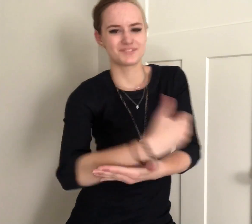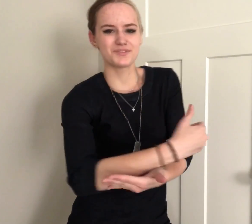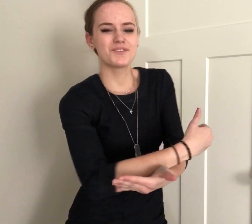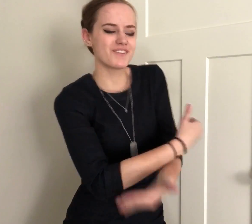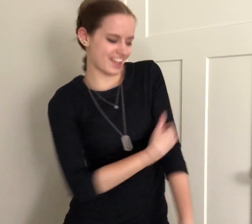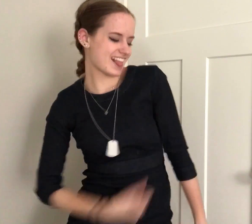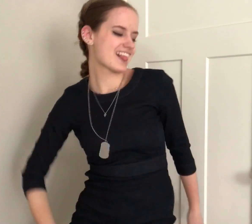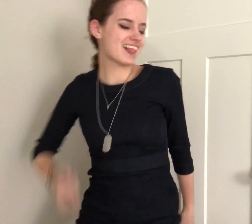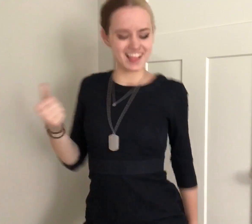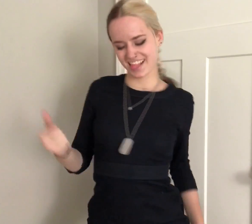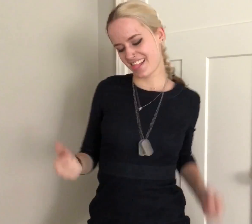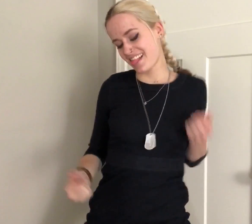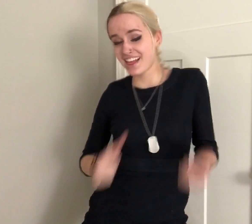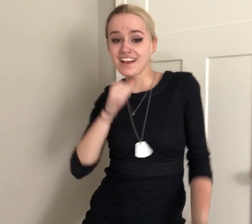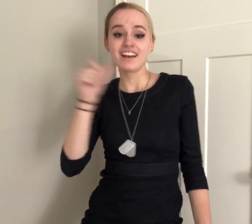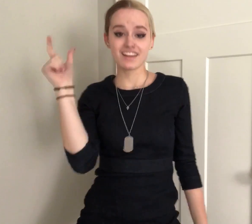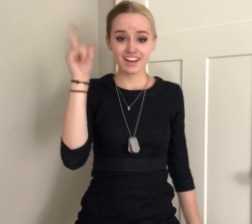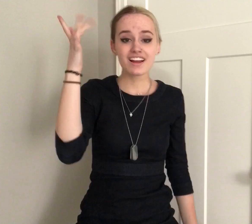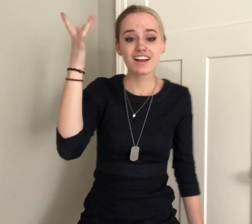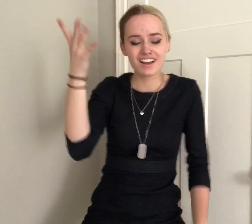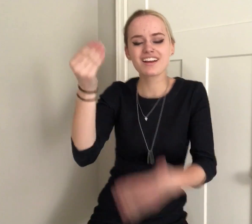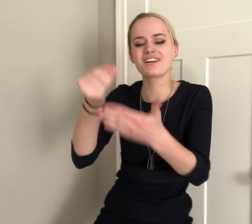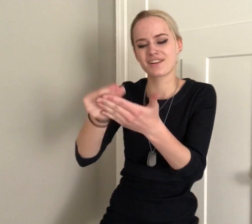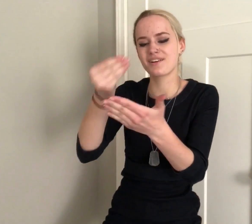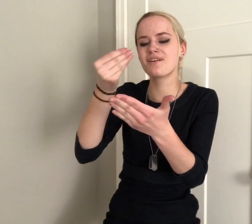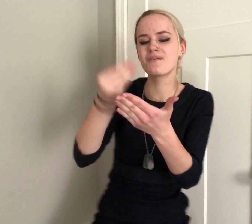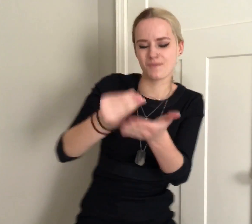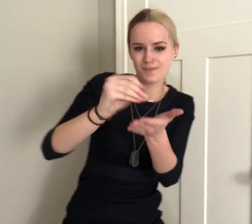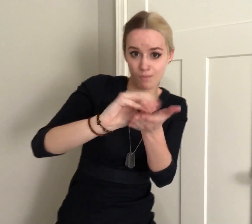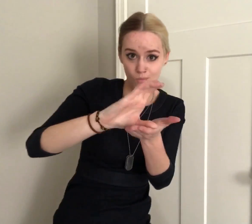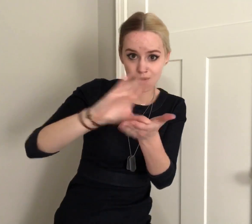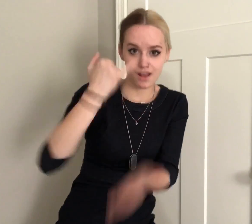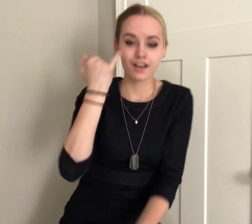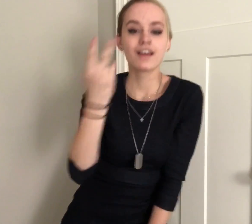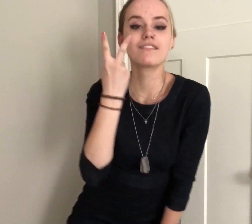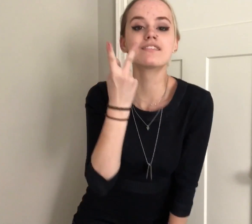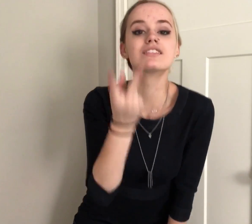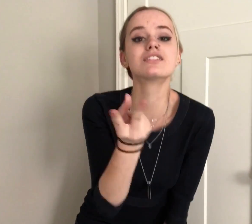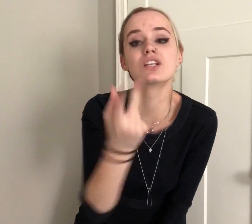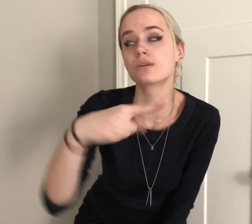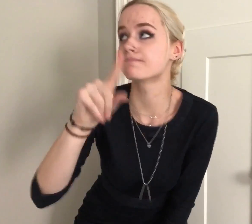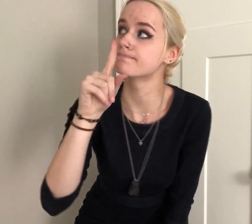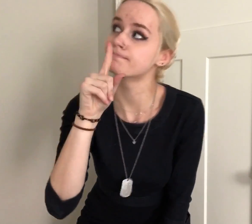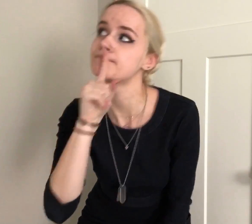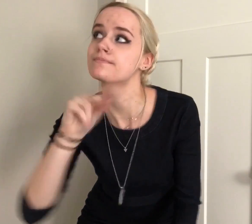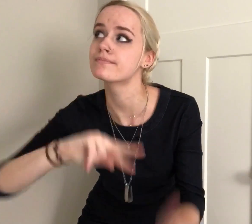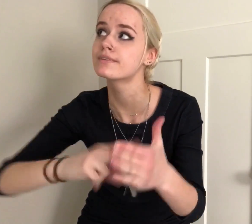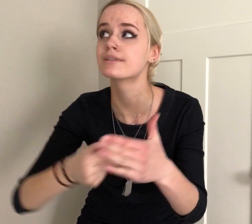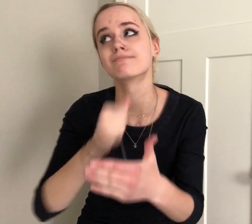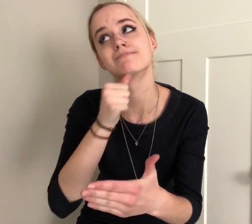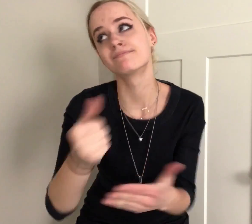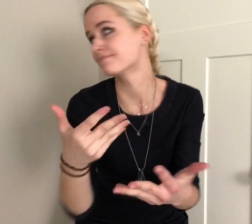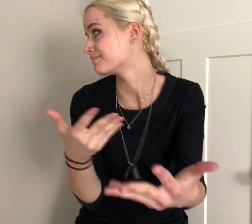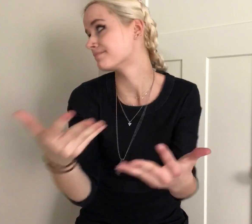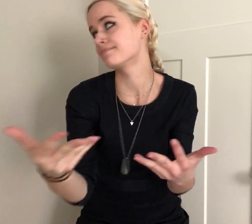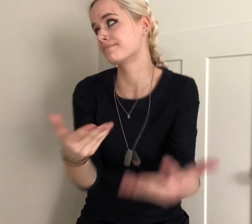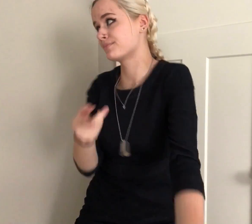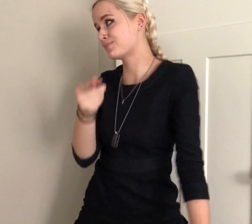Say I don't gotta dance make money moves If I see you and I don't speak, that means I don't fuck with you